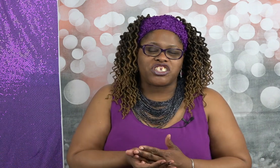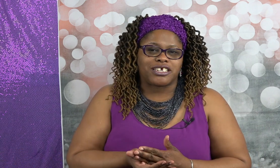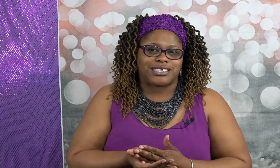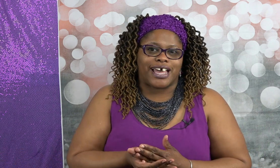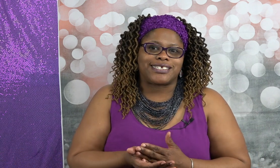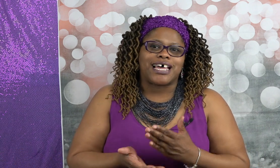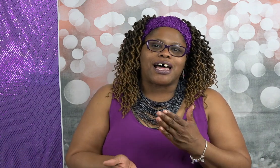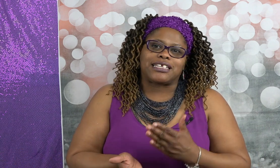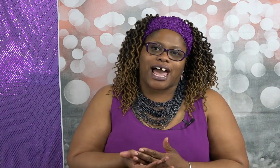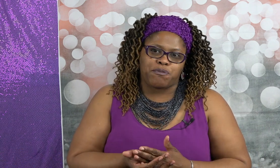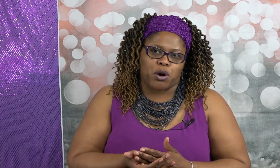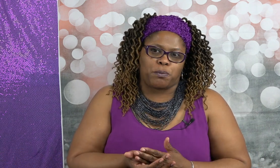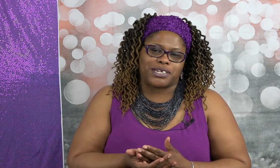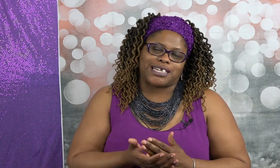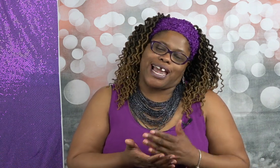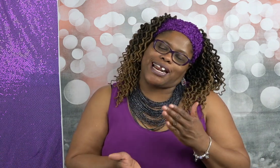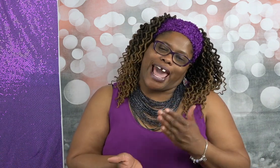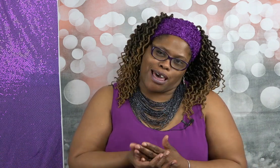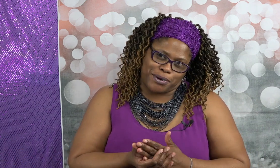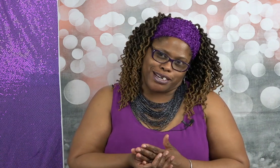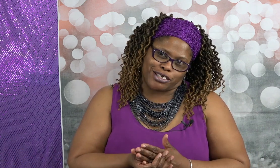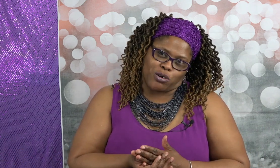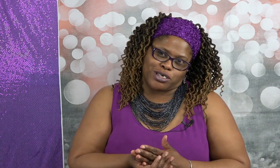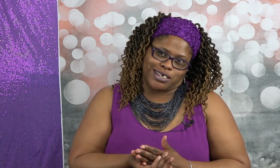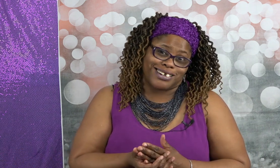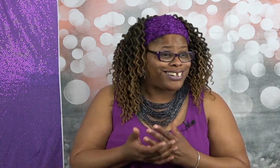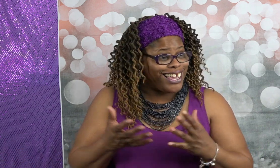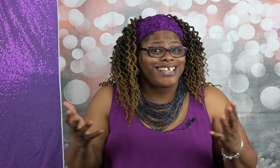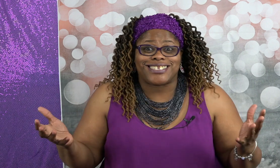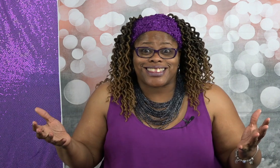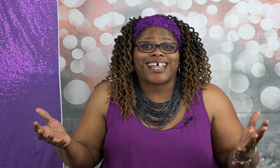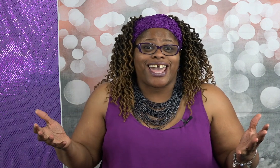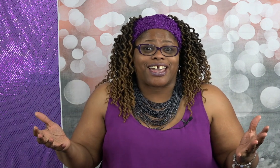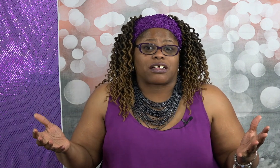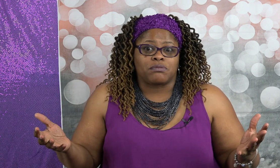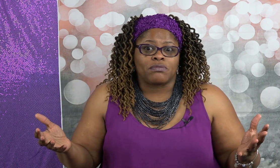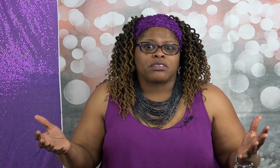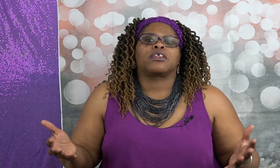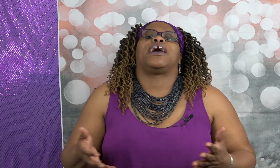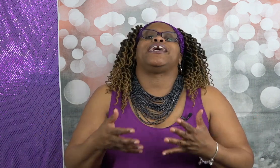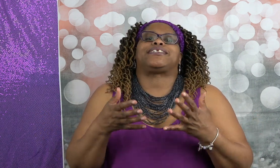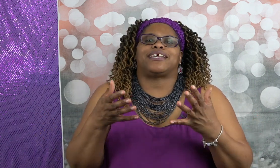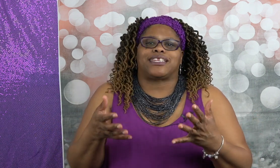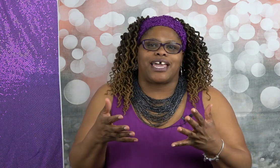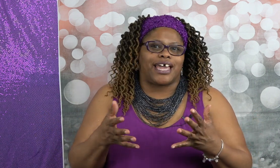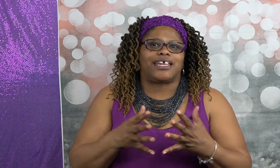success life purpose and happiness coaching it's a thing it's a thing